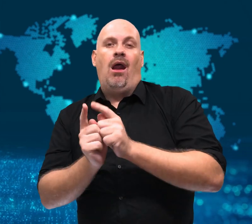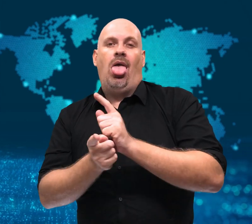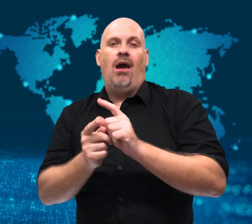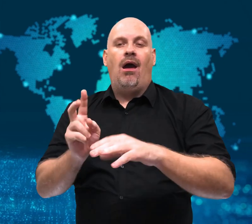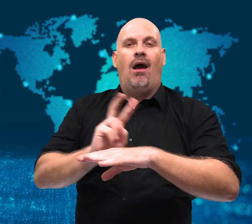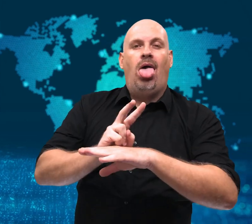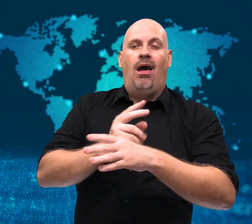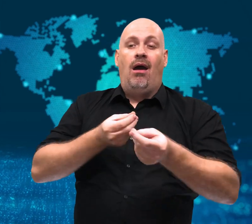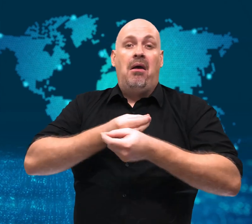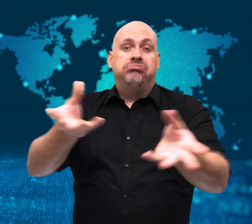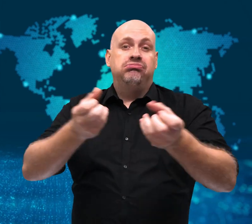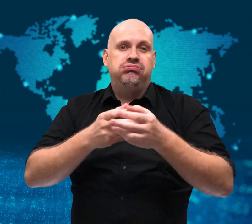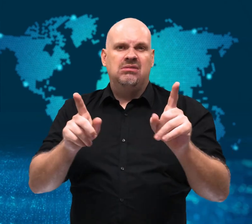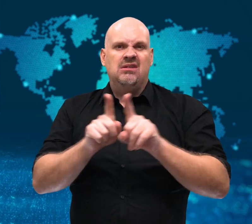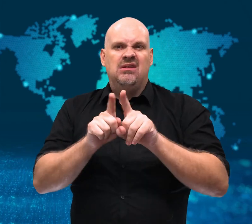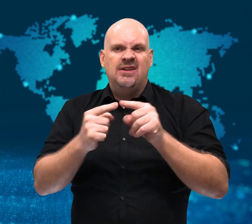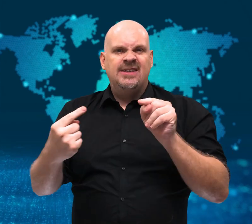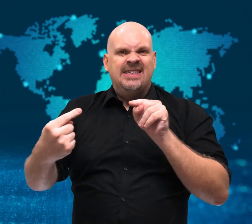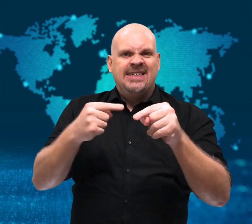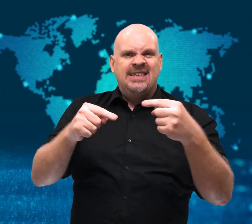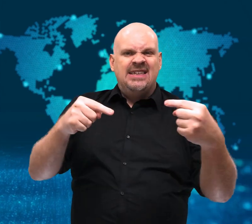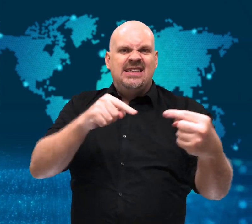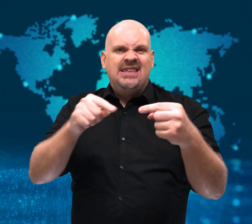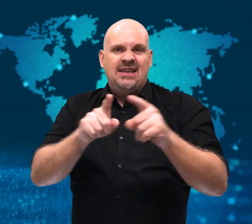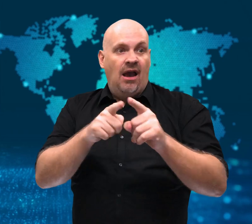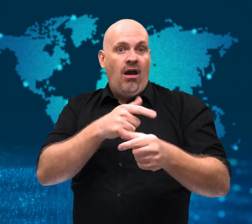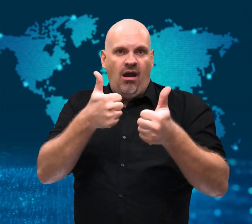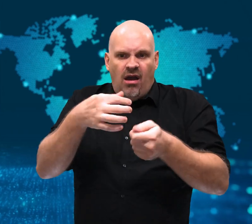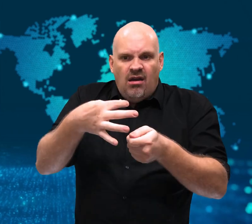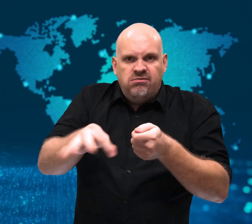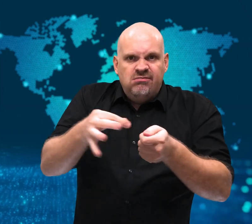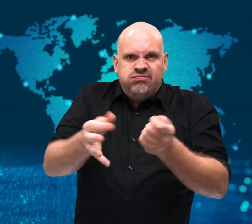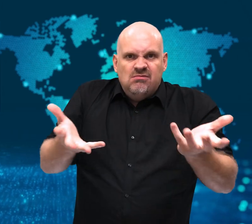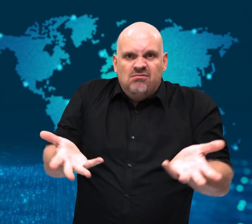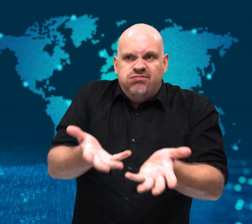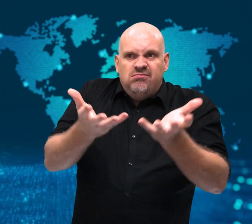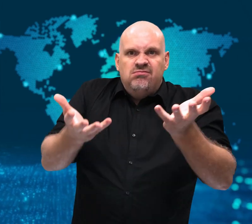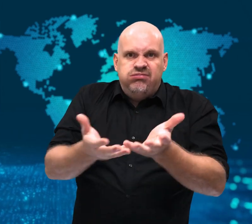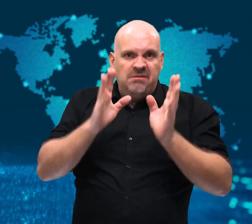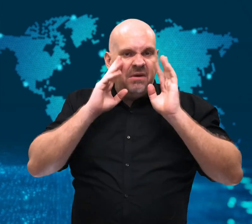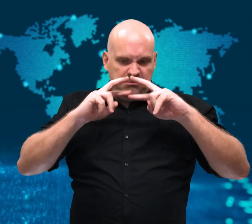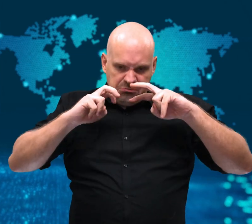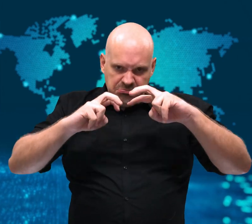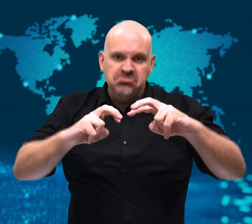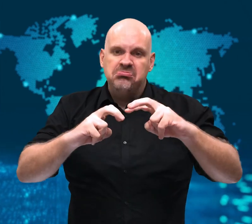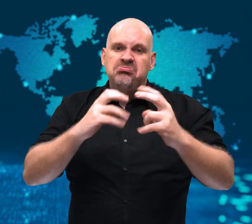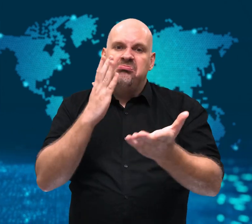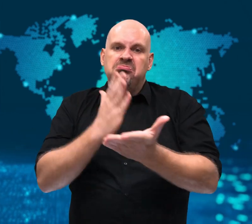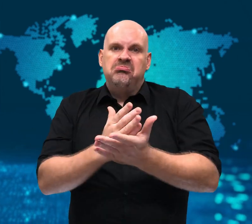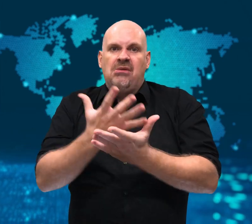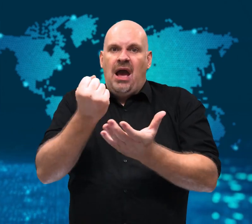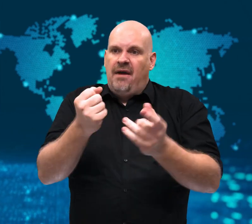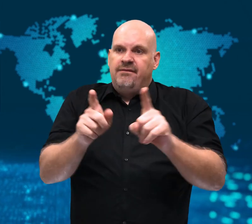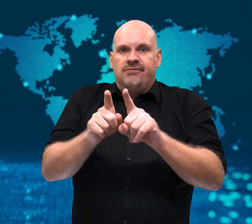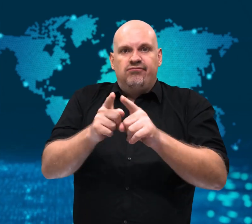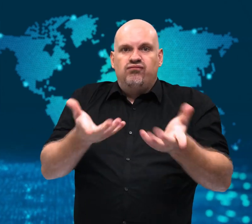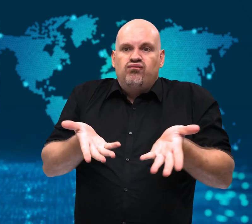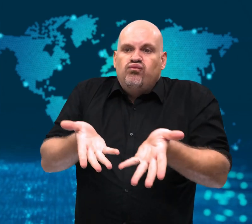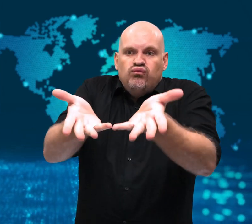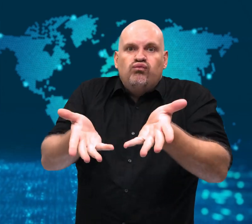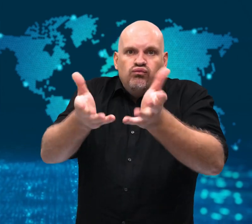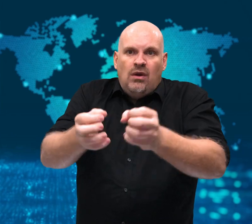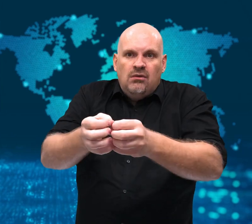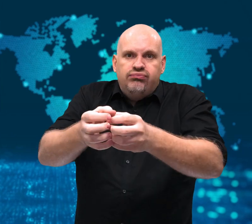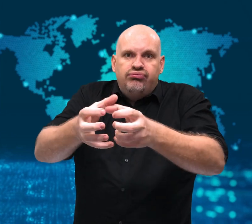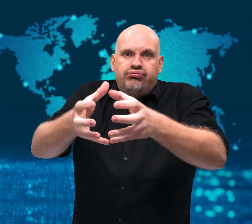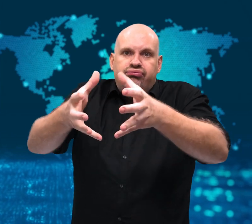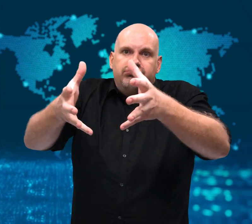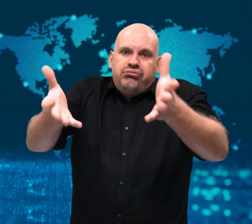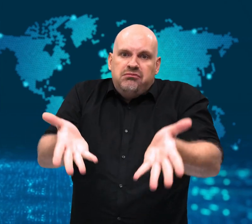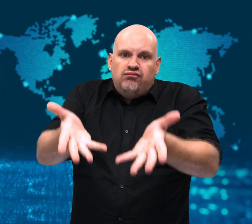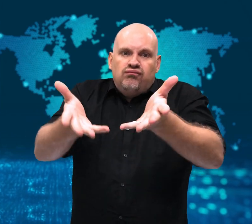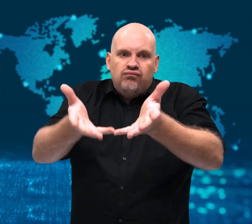the platform shows people topics and articles that will make them